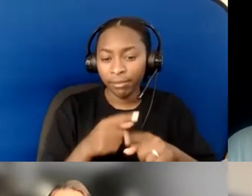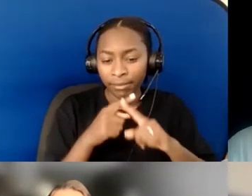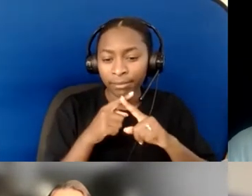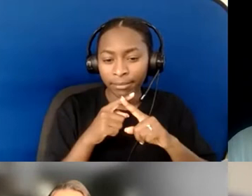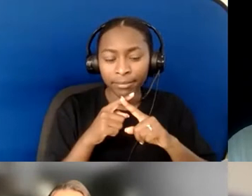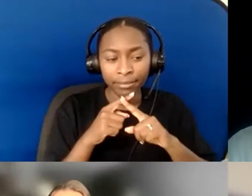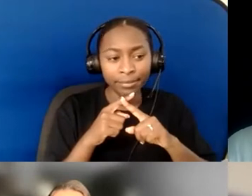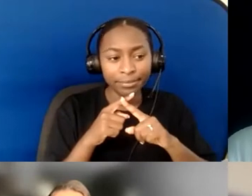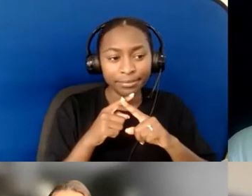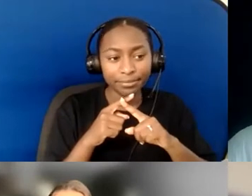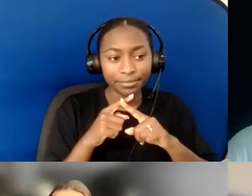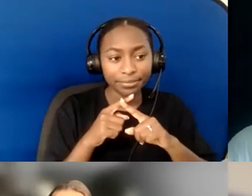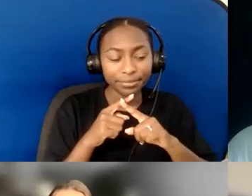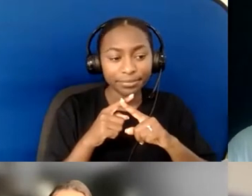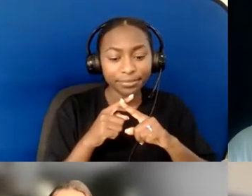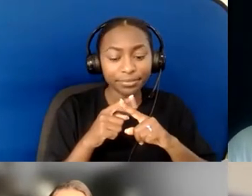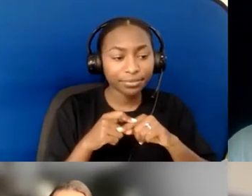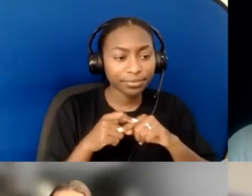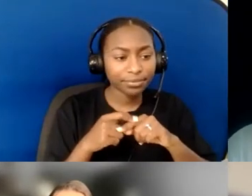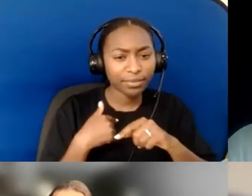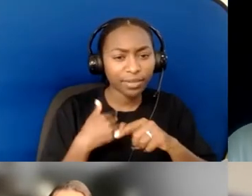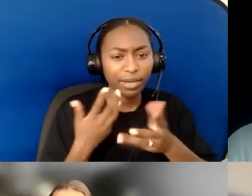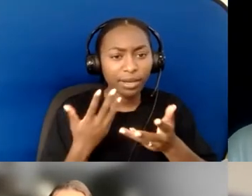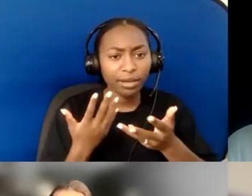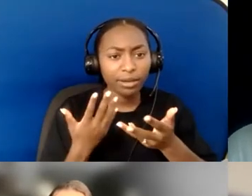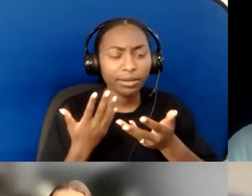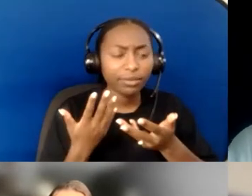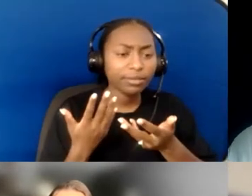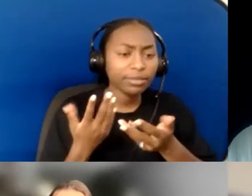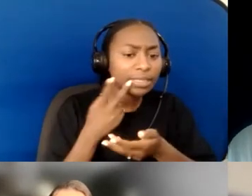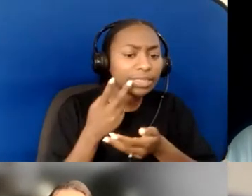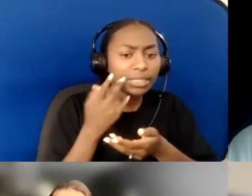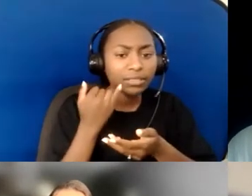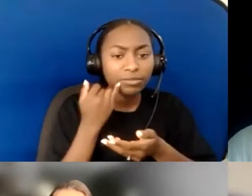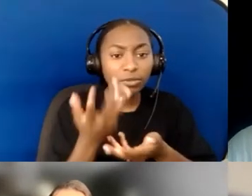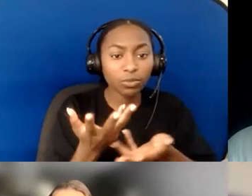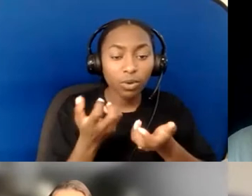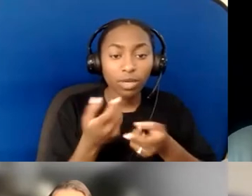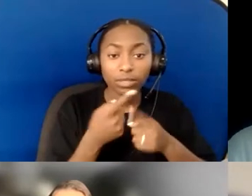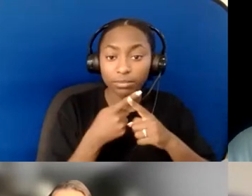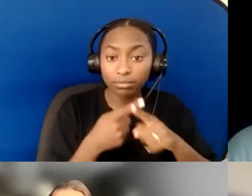But I will always give a second to see if you want to mute. I'll make sure to call on you before we move on